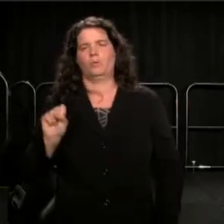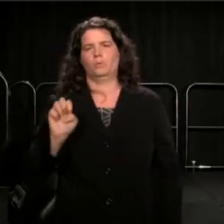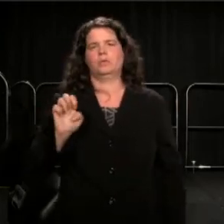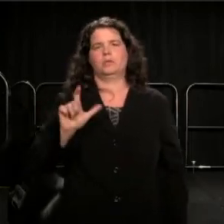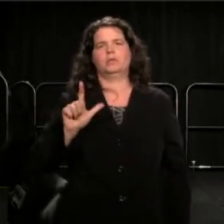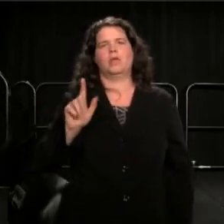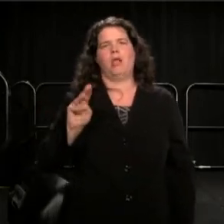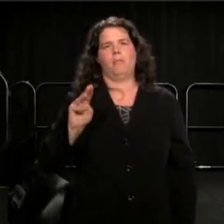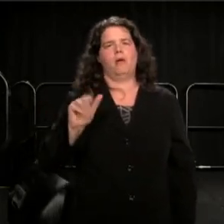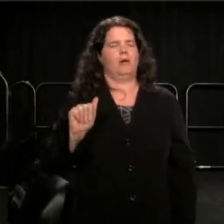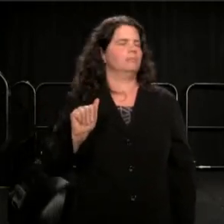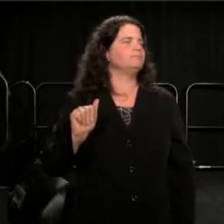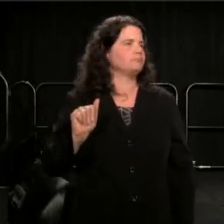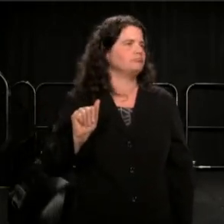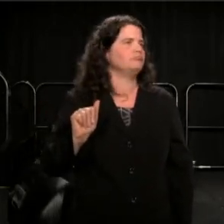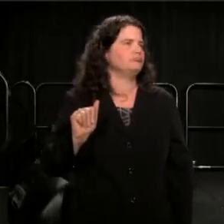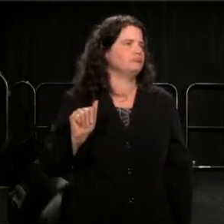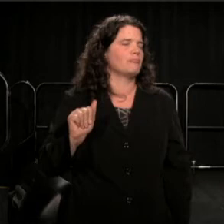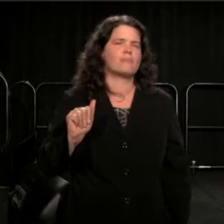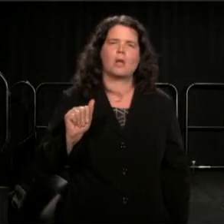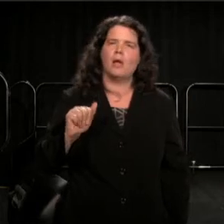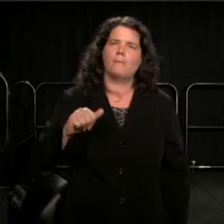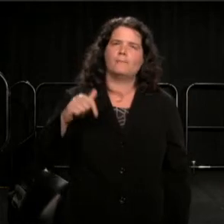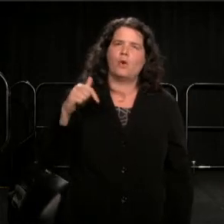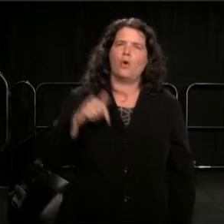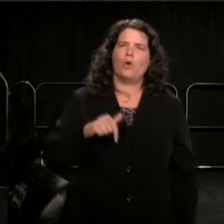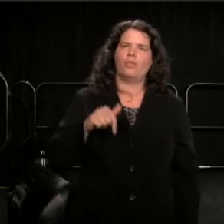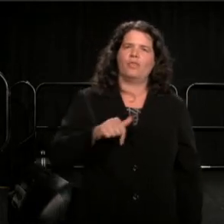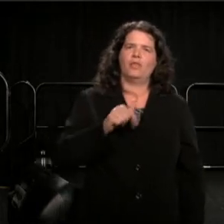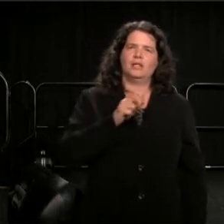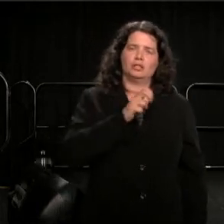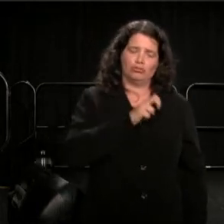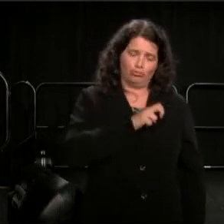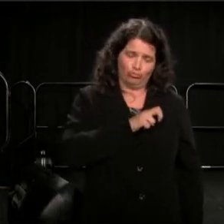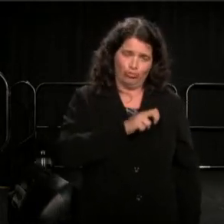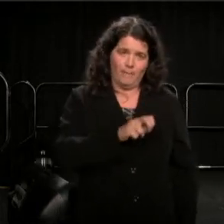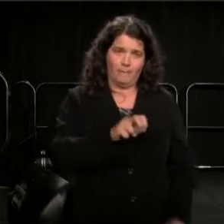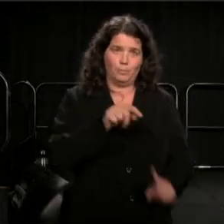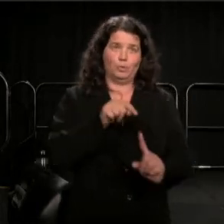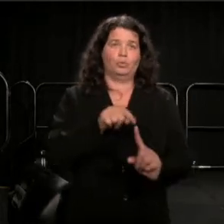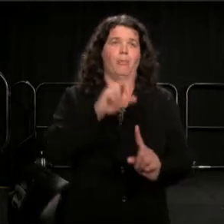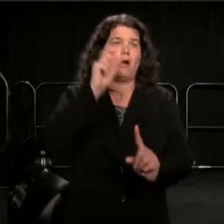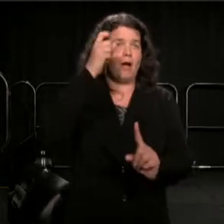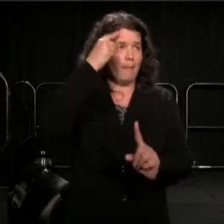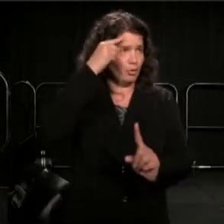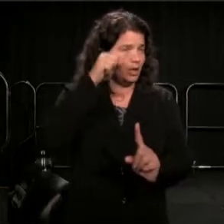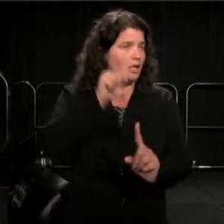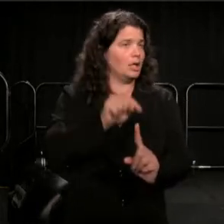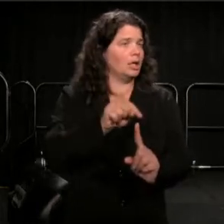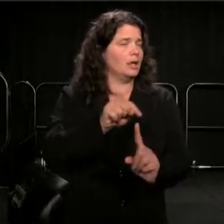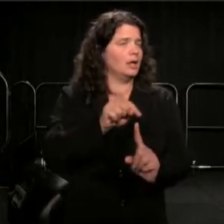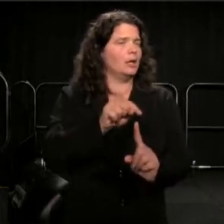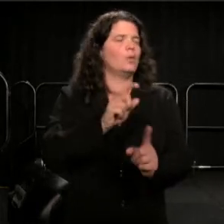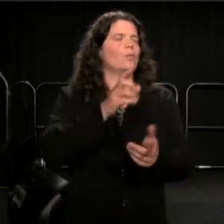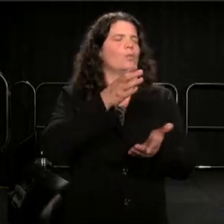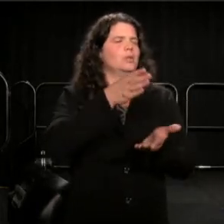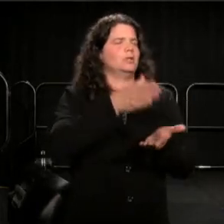but on this trip to Montgomery, we stop at the first Baptist Church